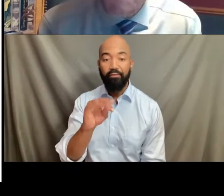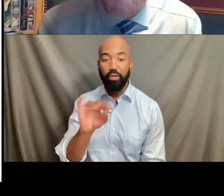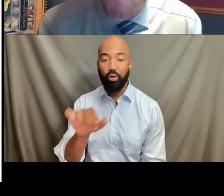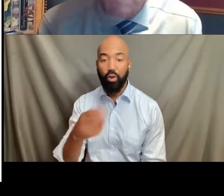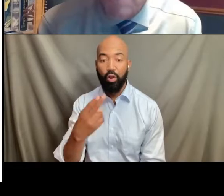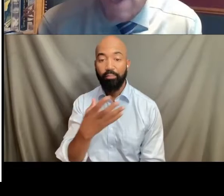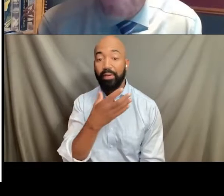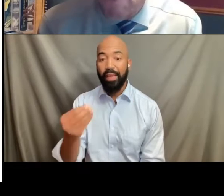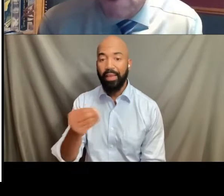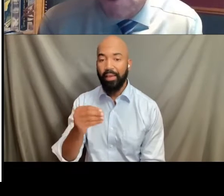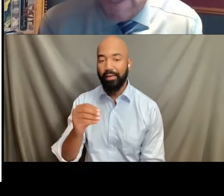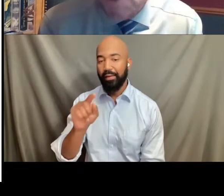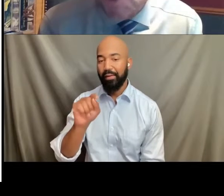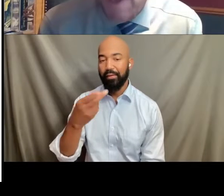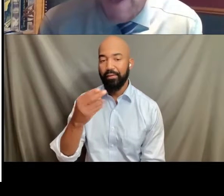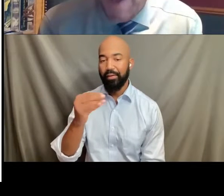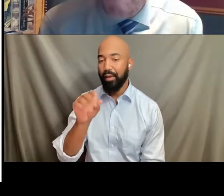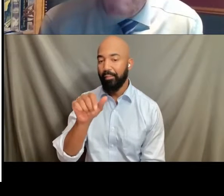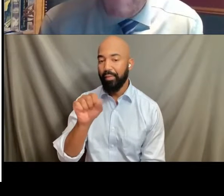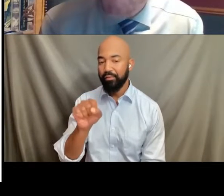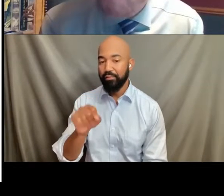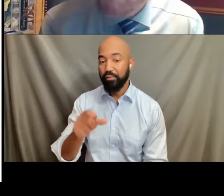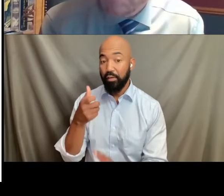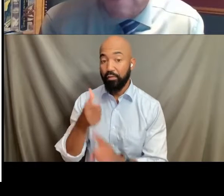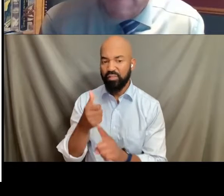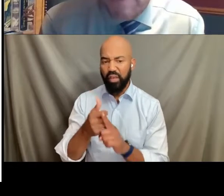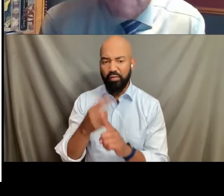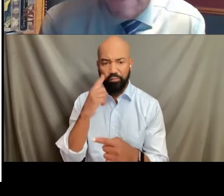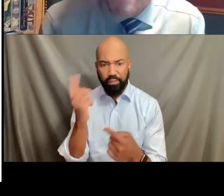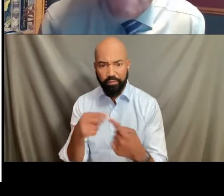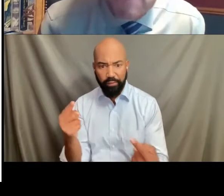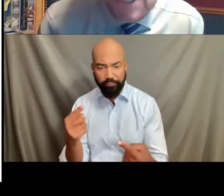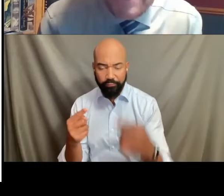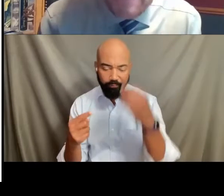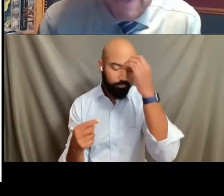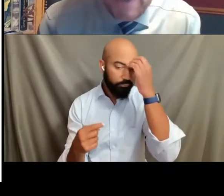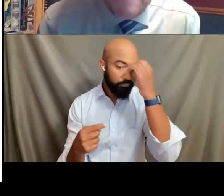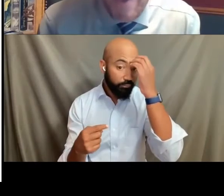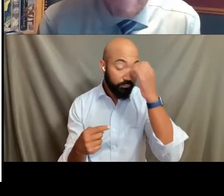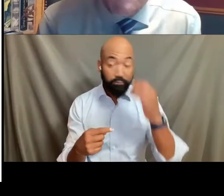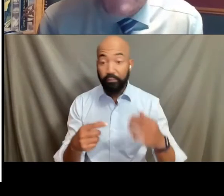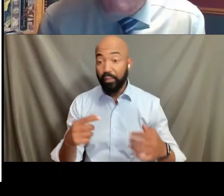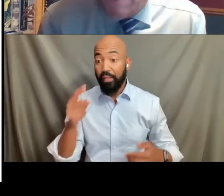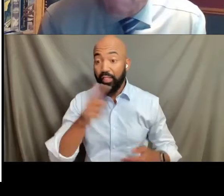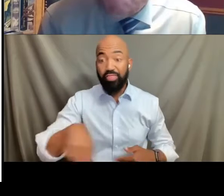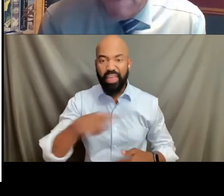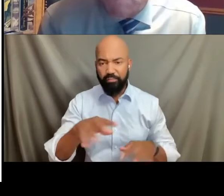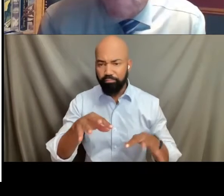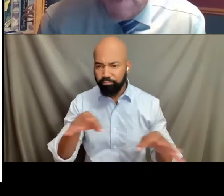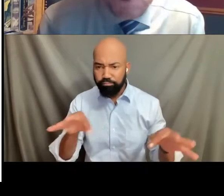During the course of their dissents, they rose, they articulated the same kind of specter